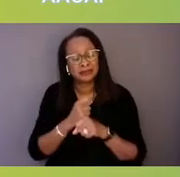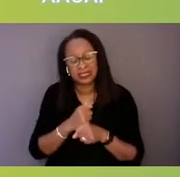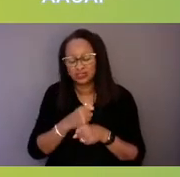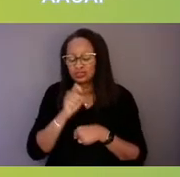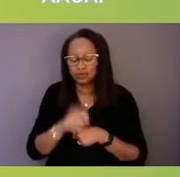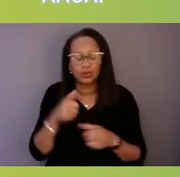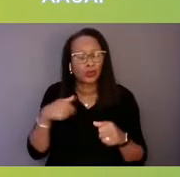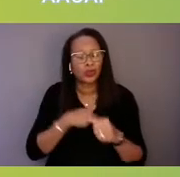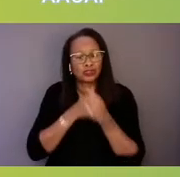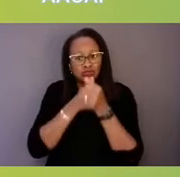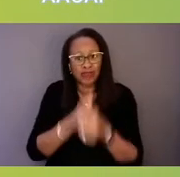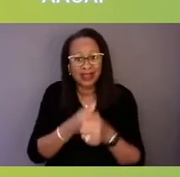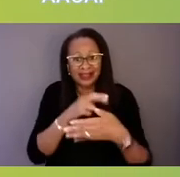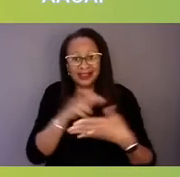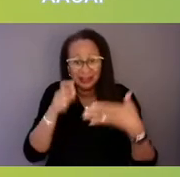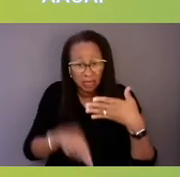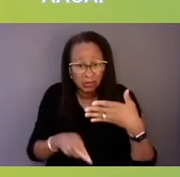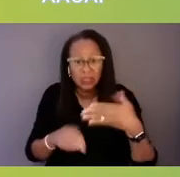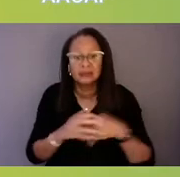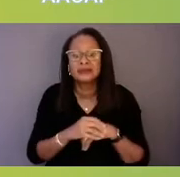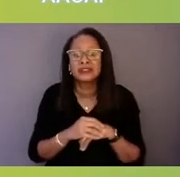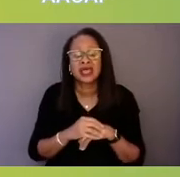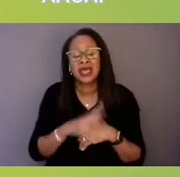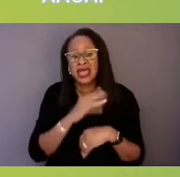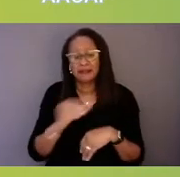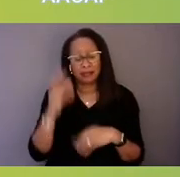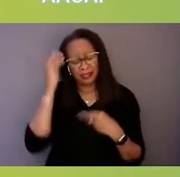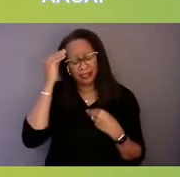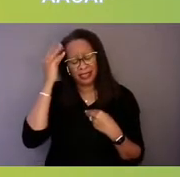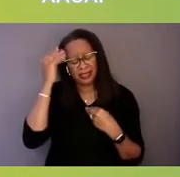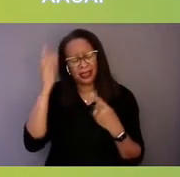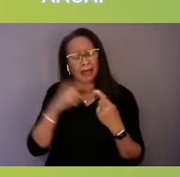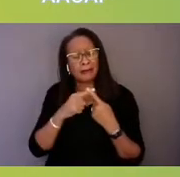and we're really thoughtful about what is most impactful